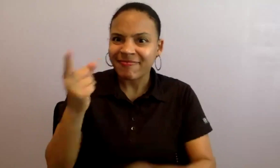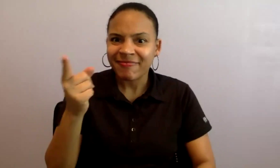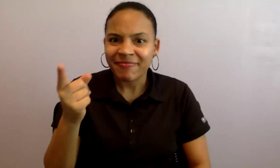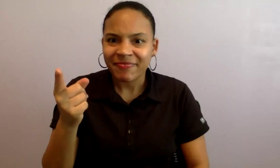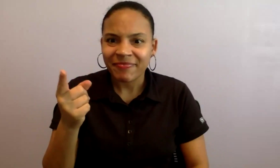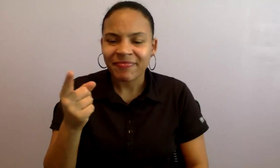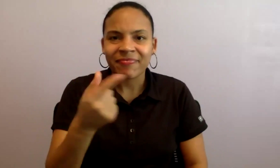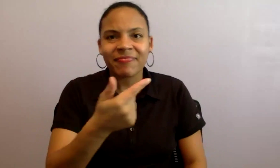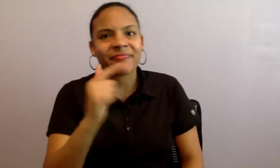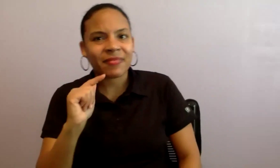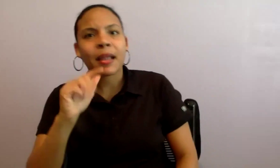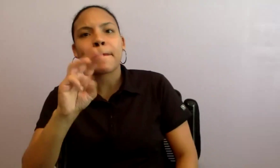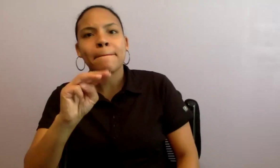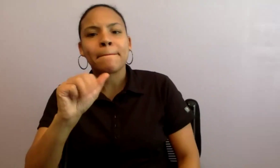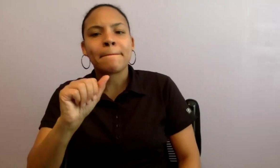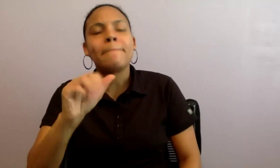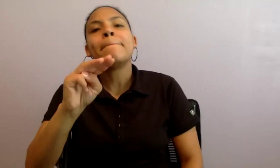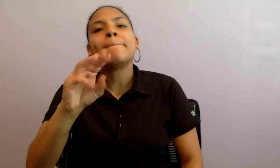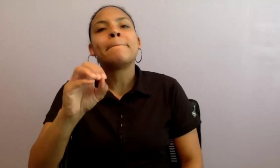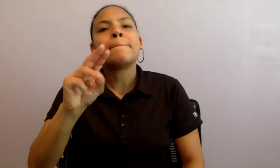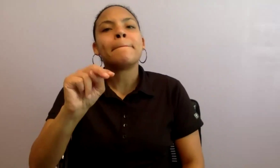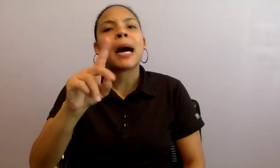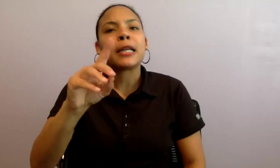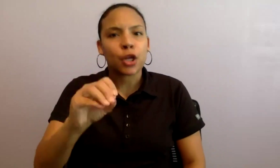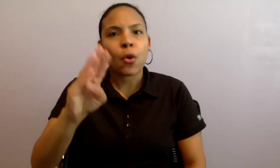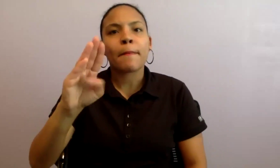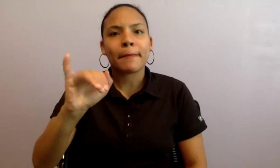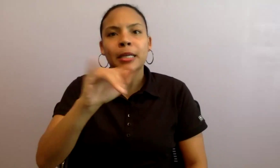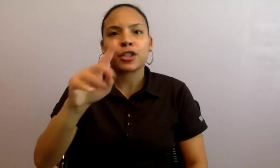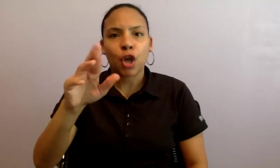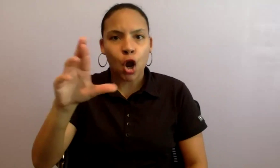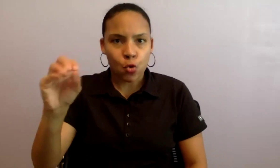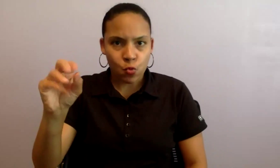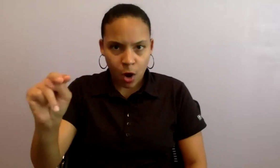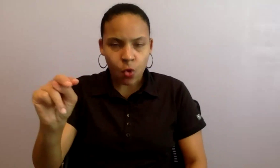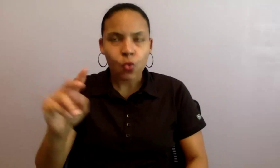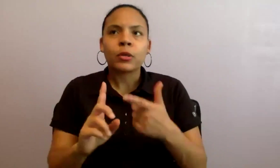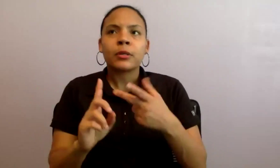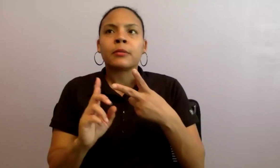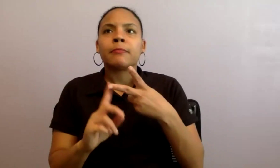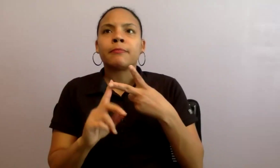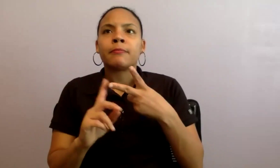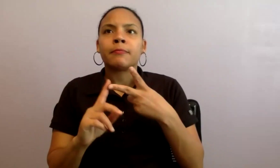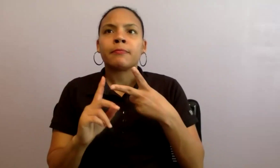Mondo Bizaro. LEILANI: Mondo Bizaro ‑‑ we had a